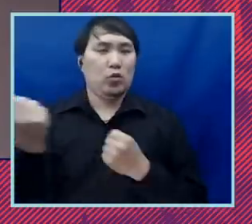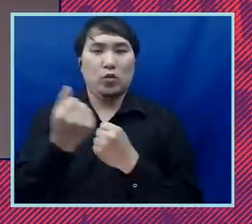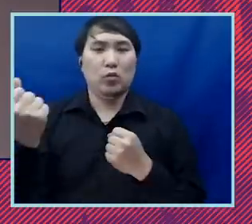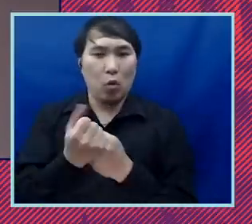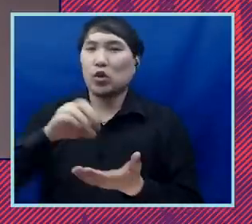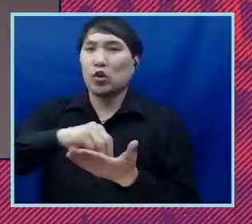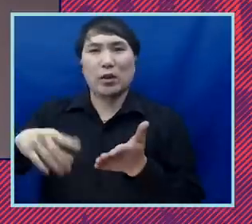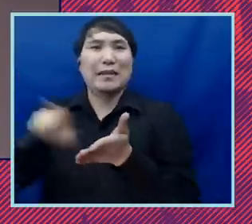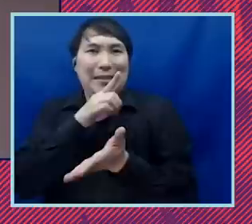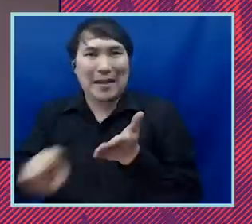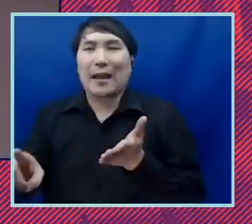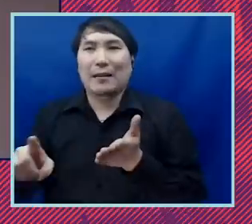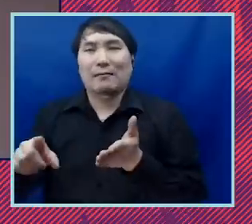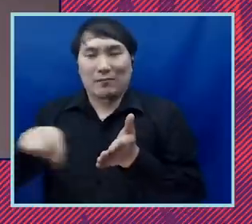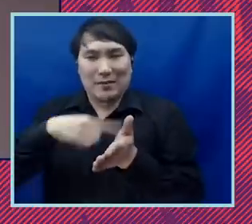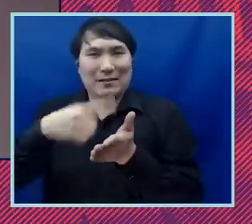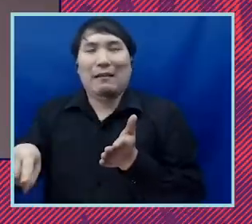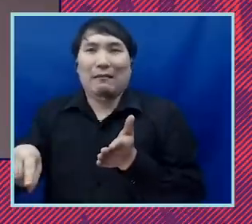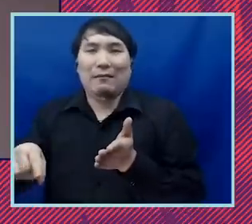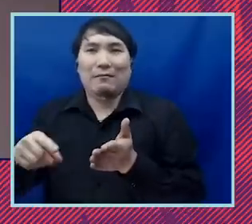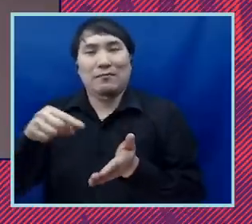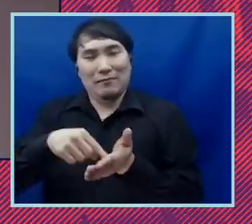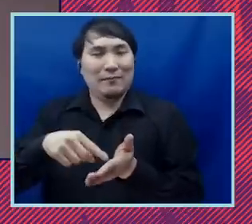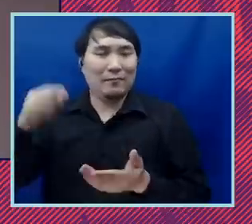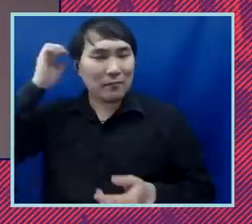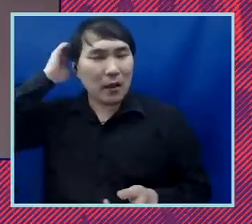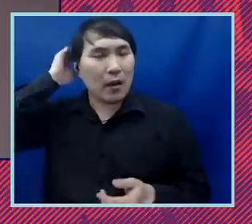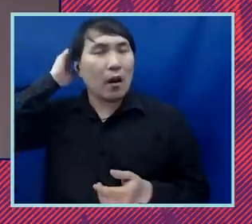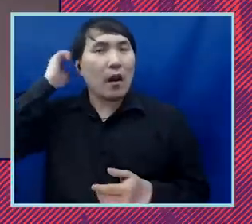canceling student debt is a critical step to help close the racial wealth gap